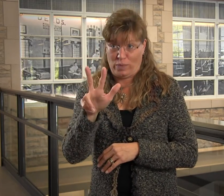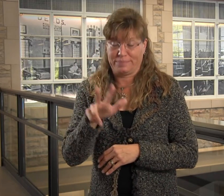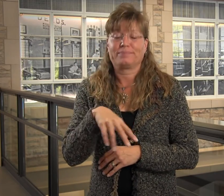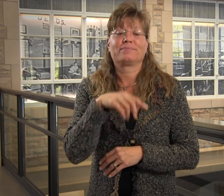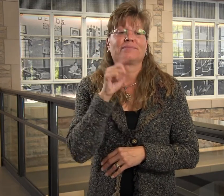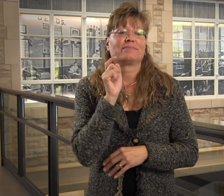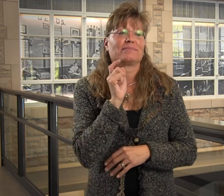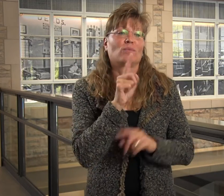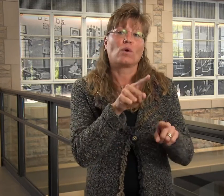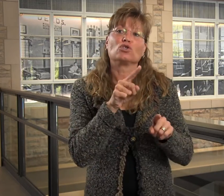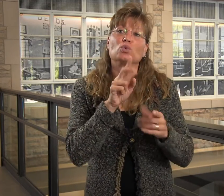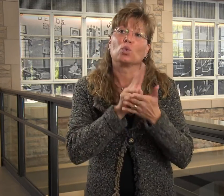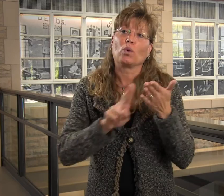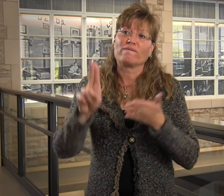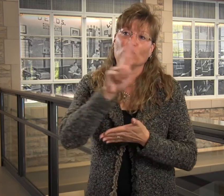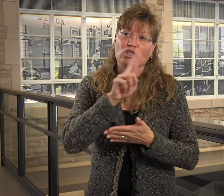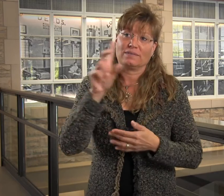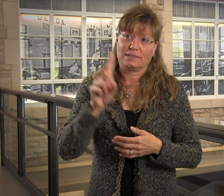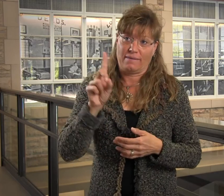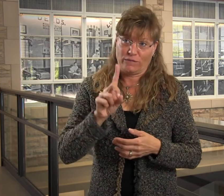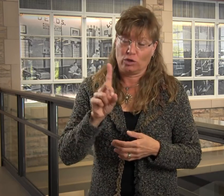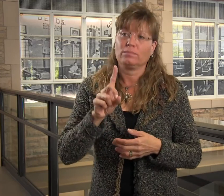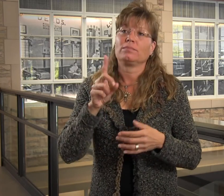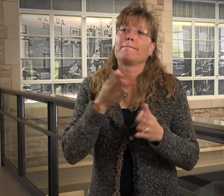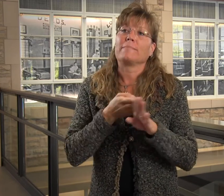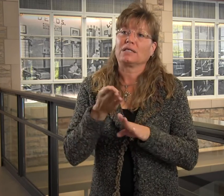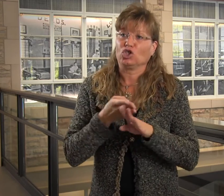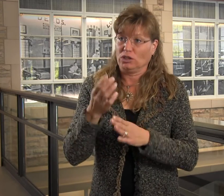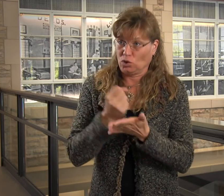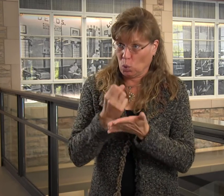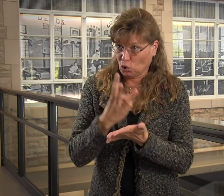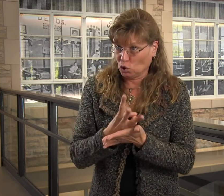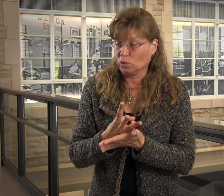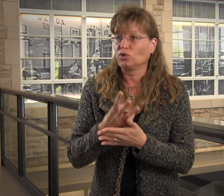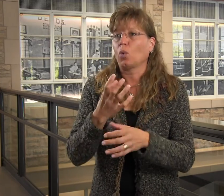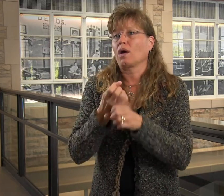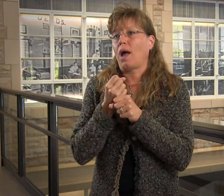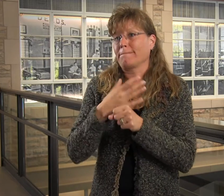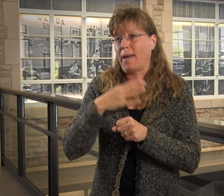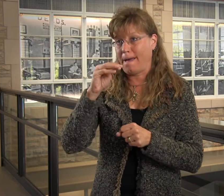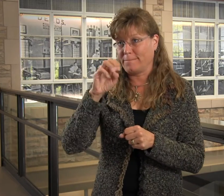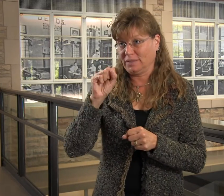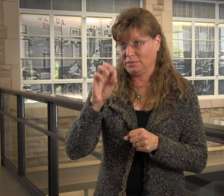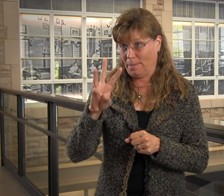back in 1993. I went to the University of Denver. I majored in social work,